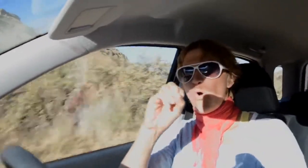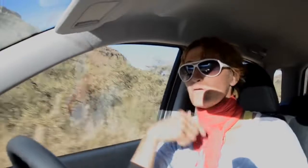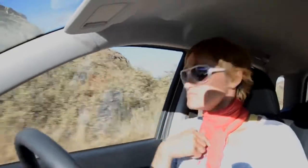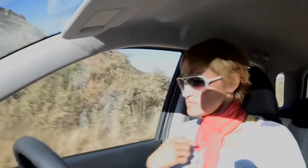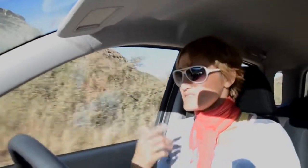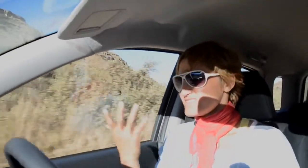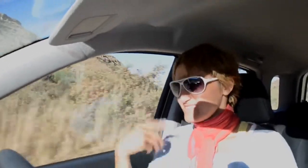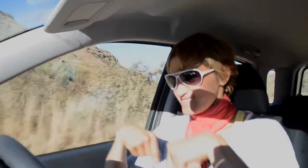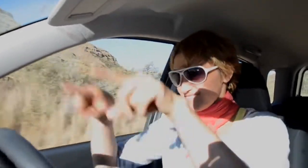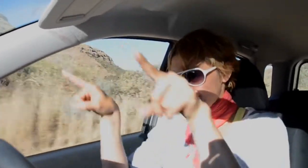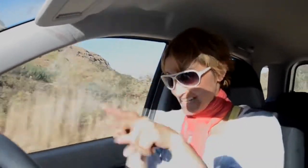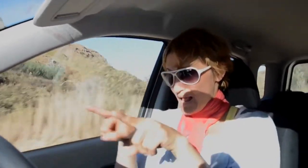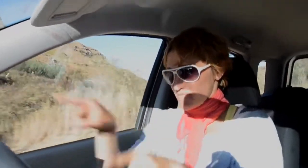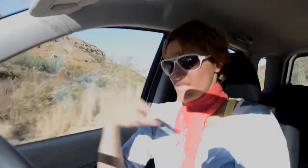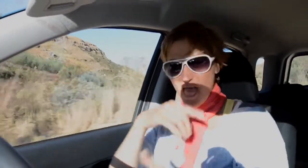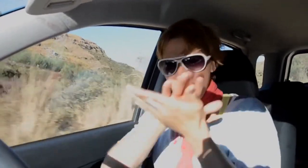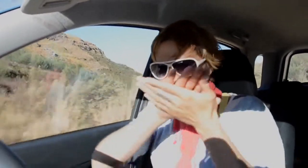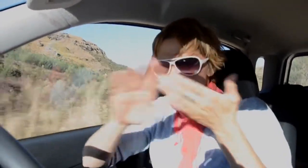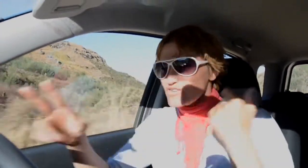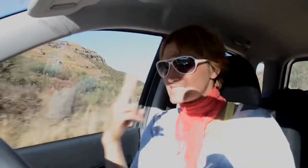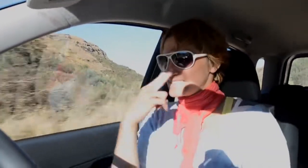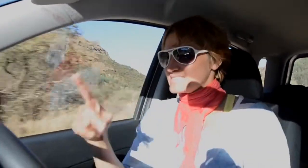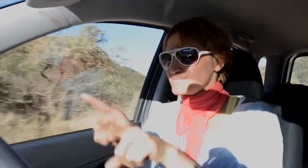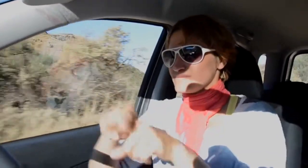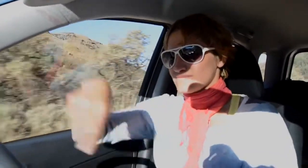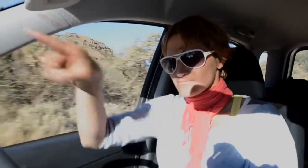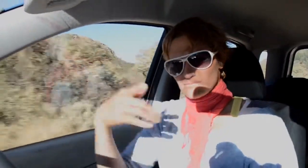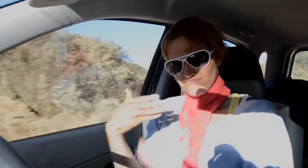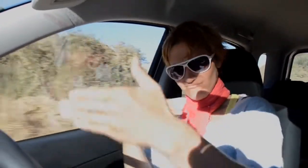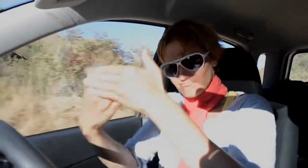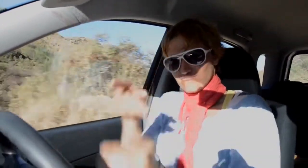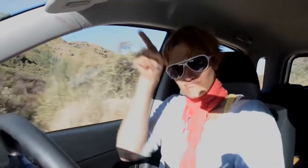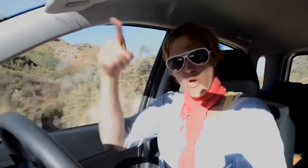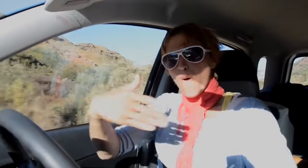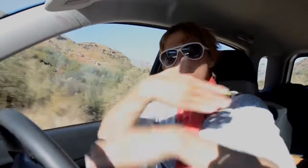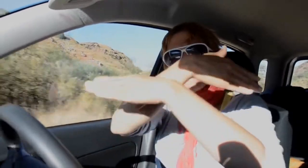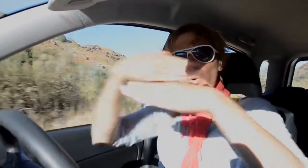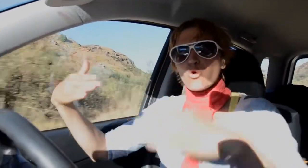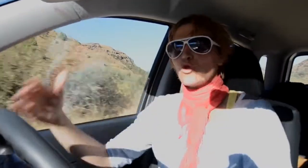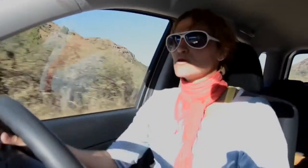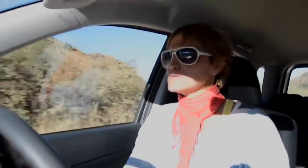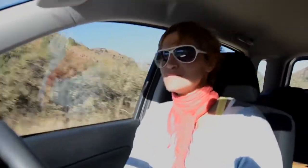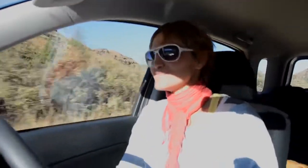and Lesotho, which I have never seen before.